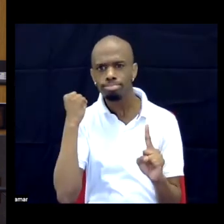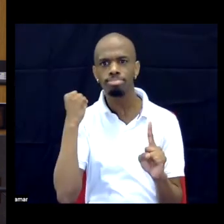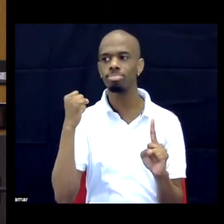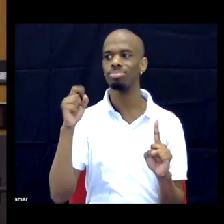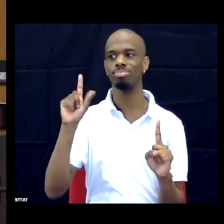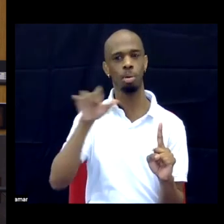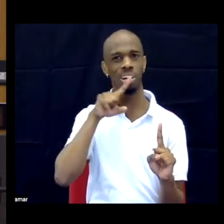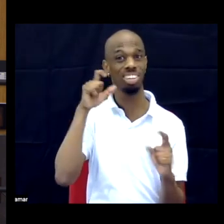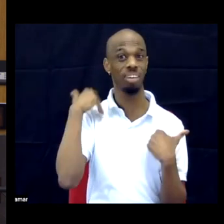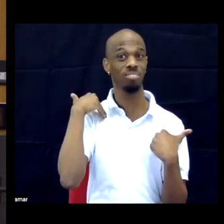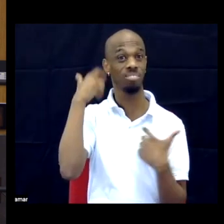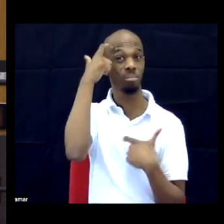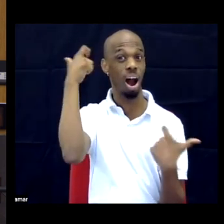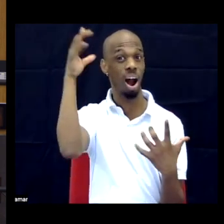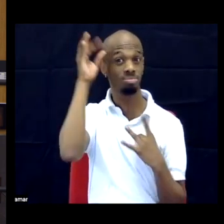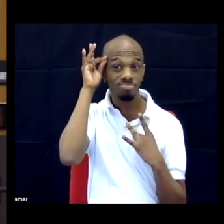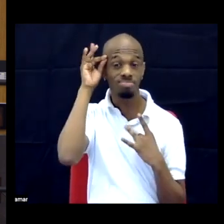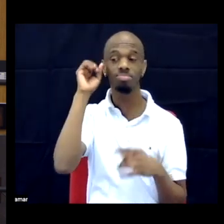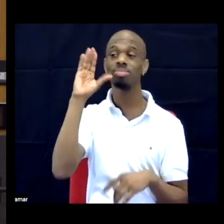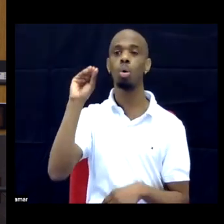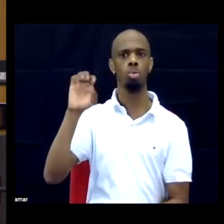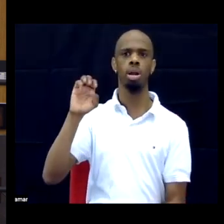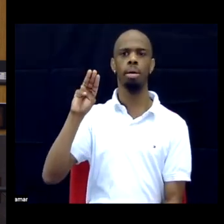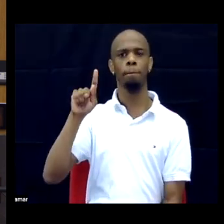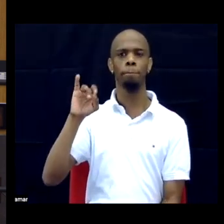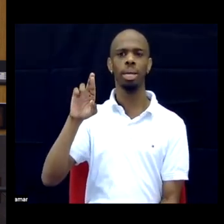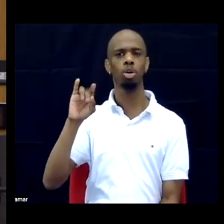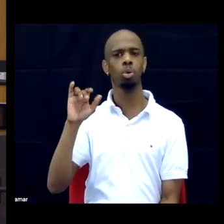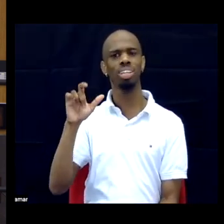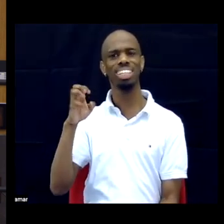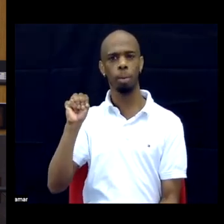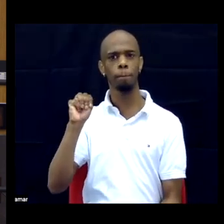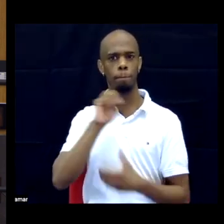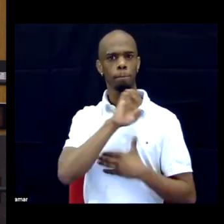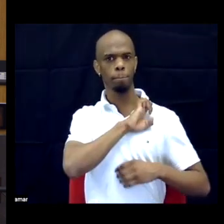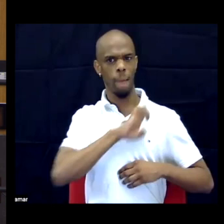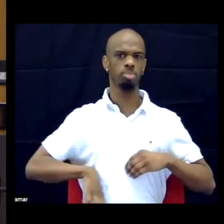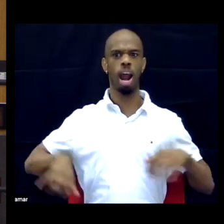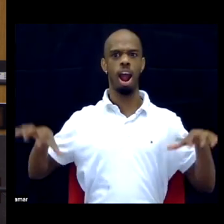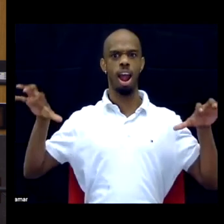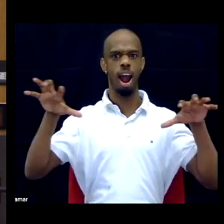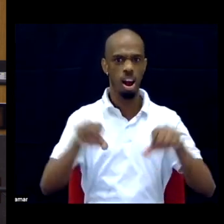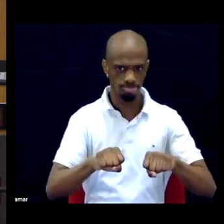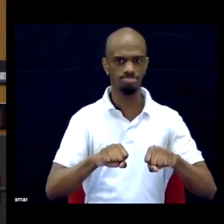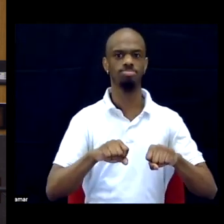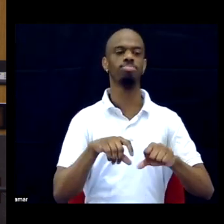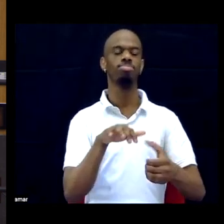I think that colonization and peerism in general is disabling forces as well and have direct